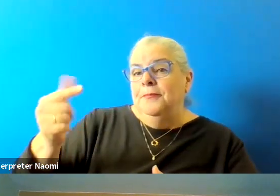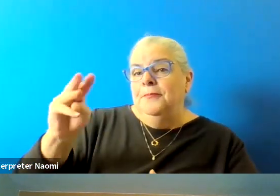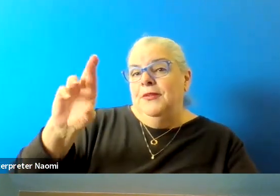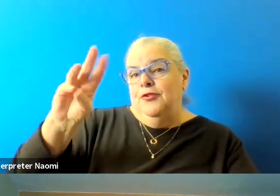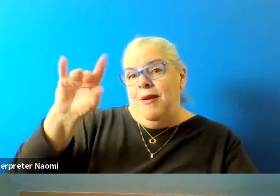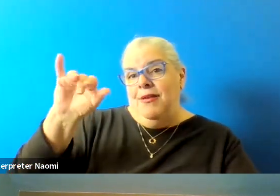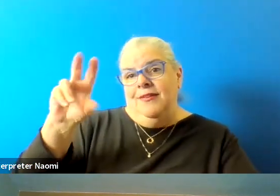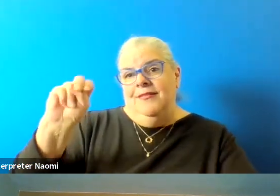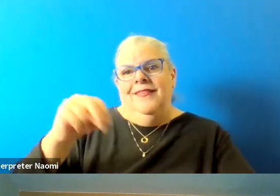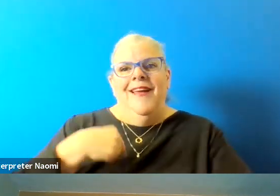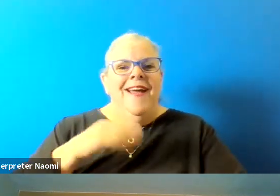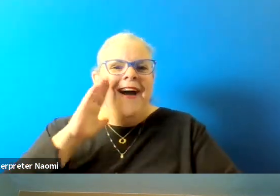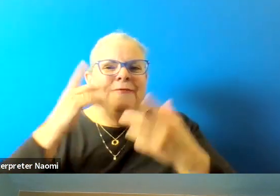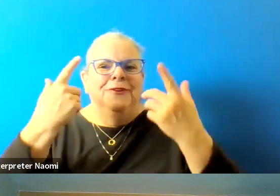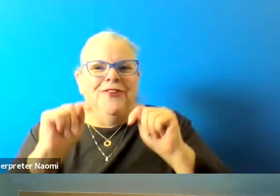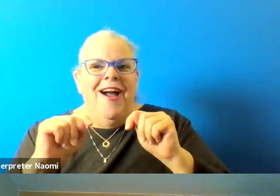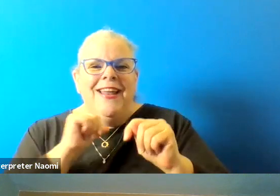Well, I'm going to try not to get overly excited.